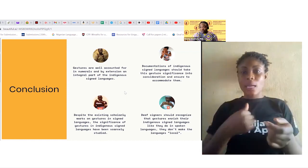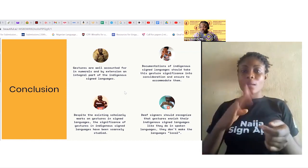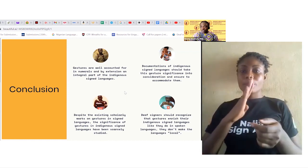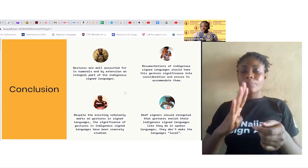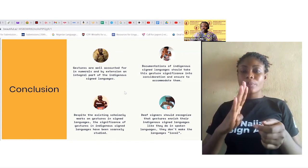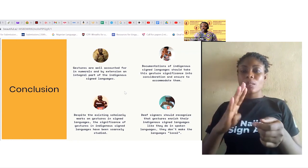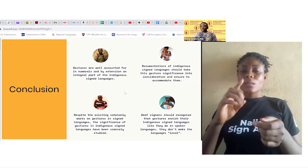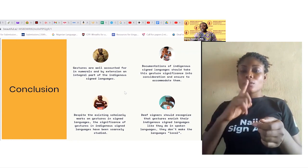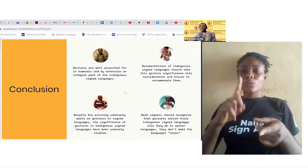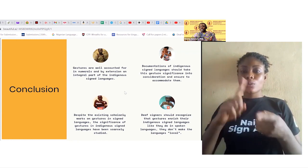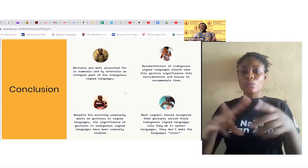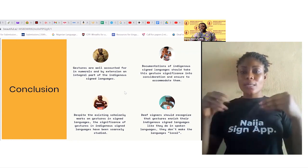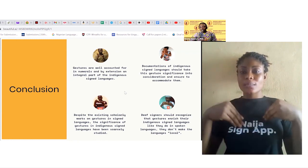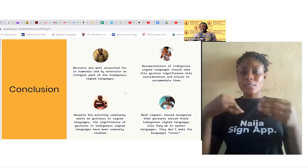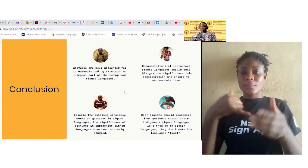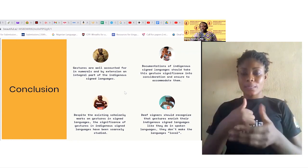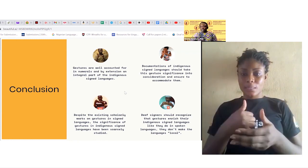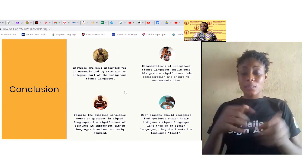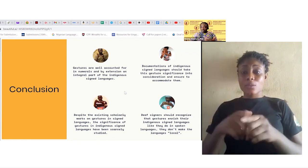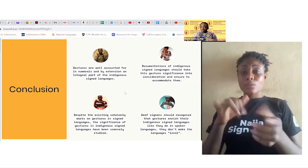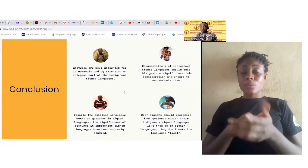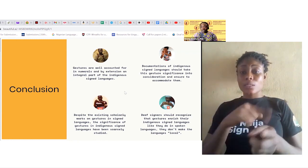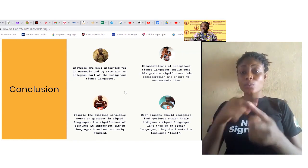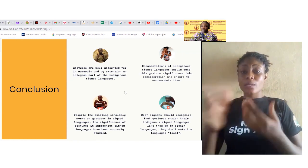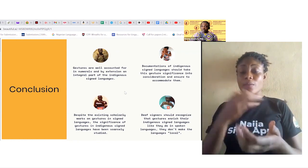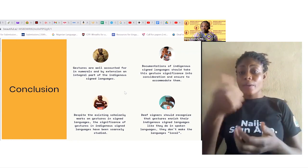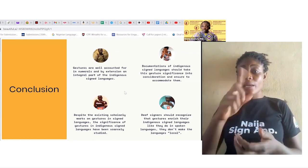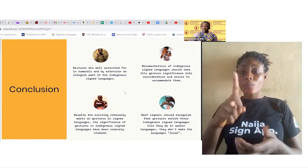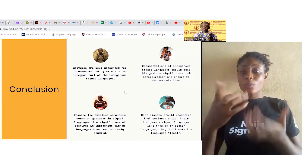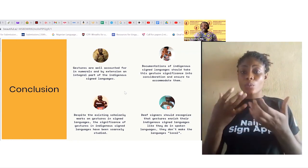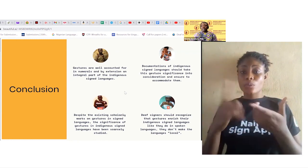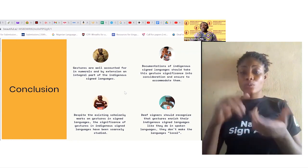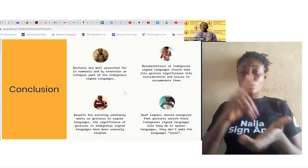wants to document indigenous sign languages maybe the ones who are still working on today